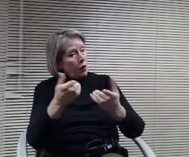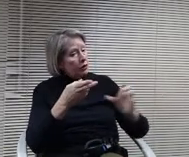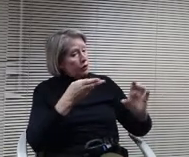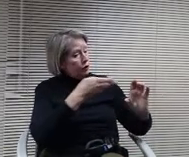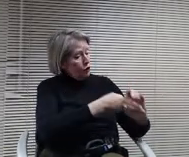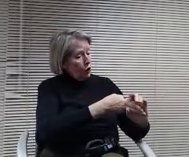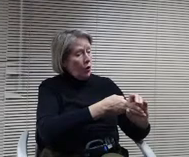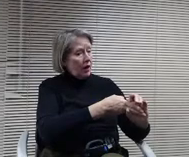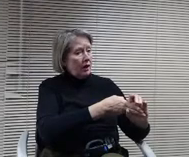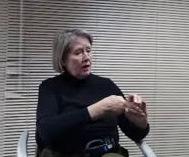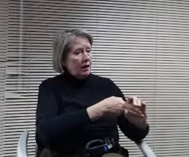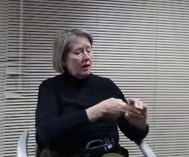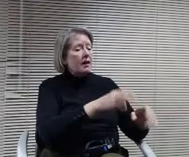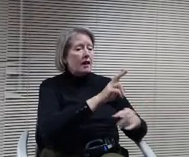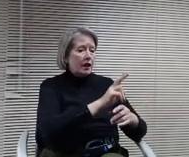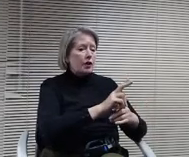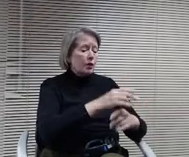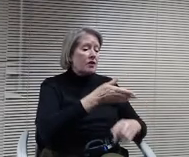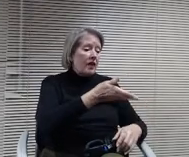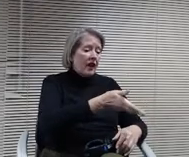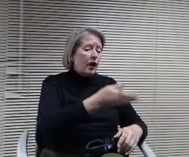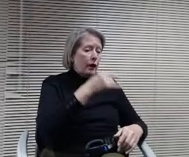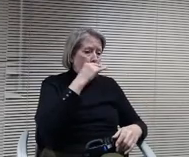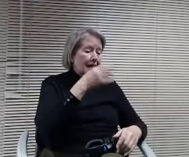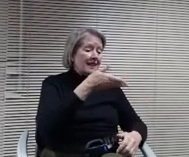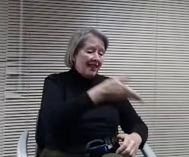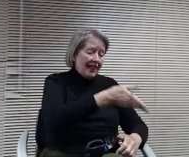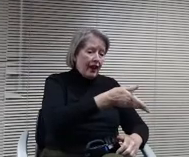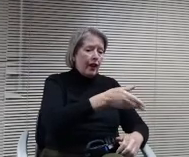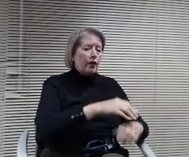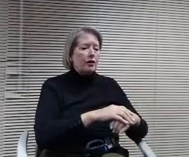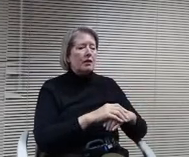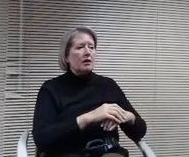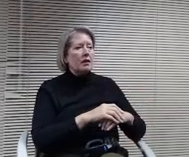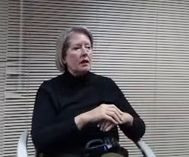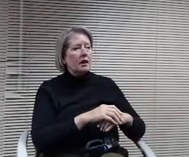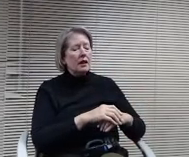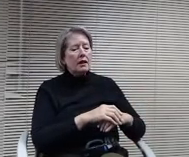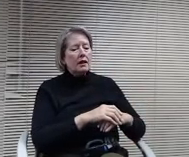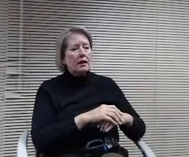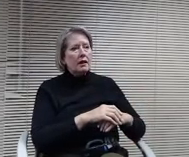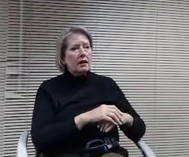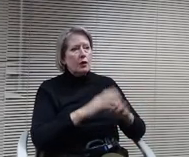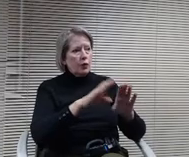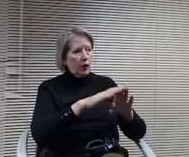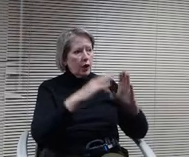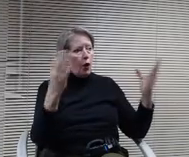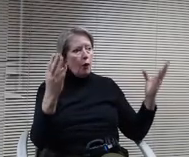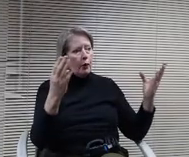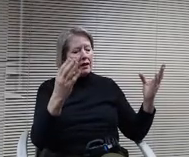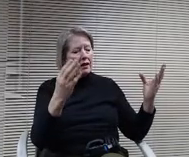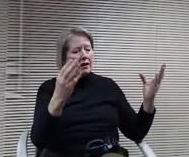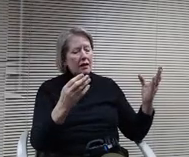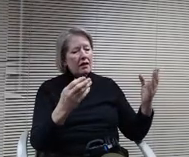enroll their students into. So we certainly are open to that and will be kind of watching our enrollment numbers and